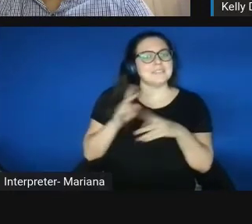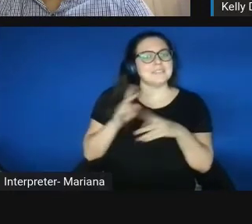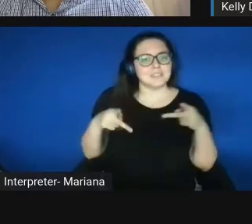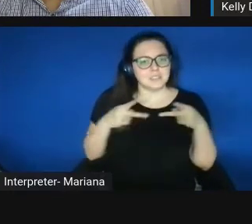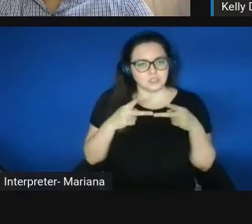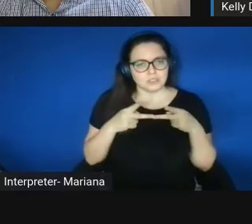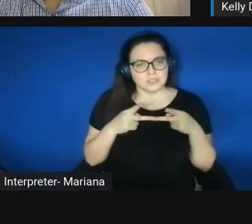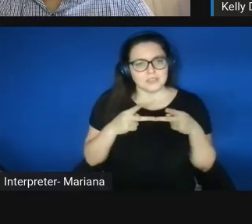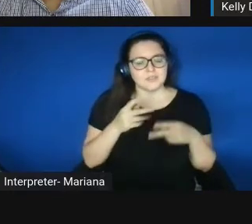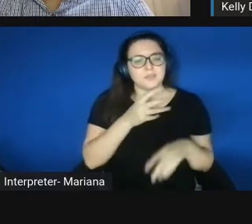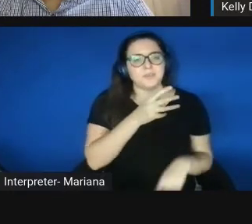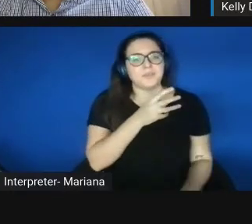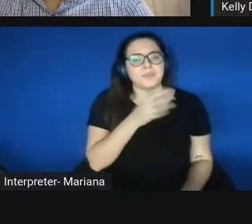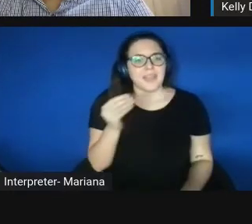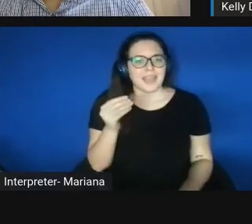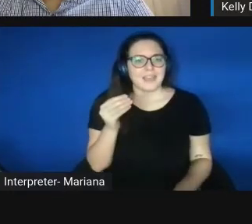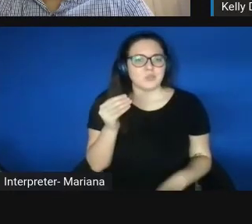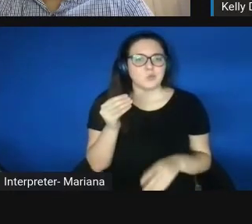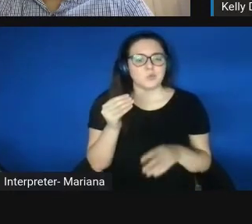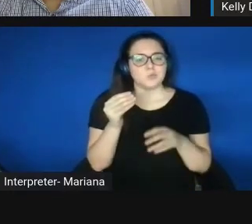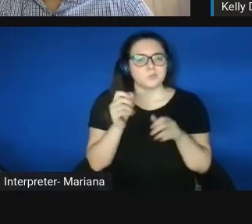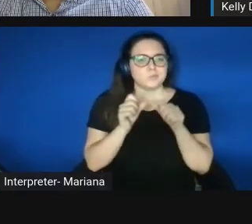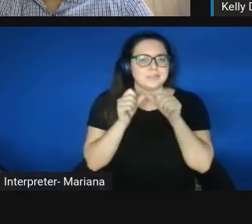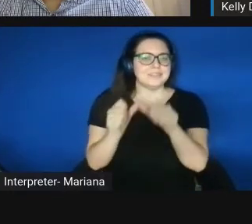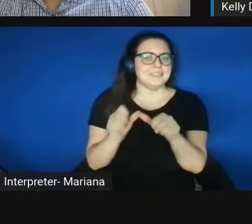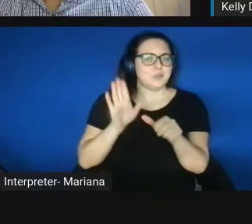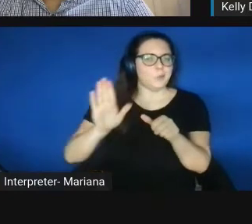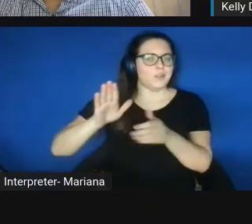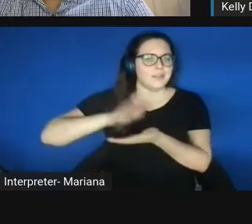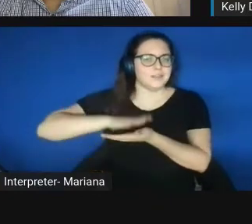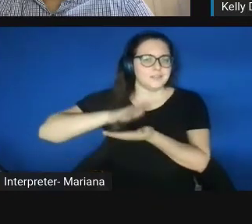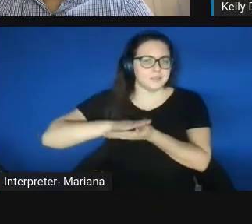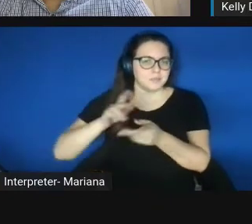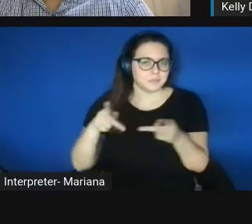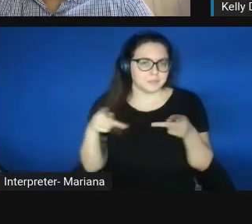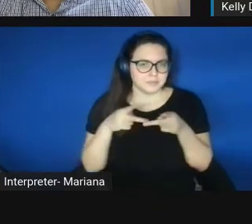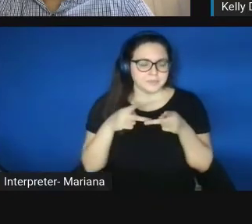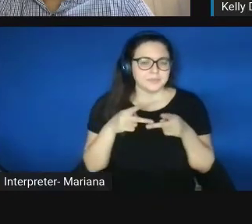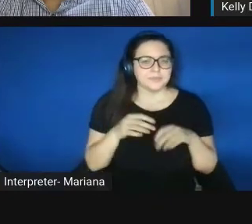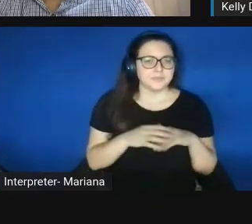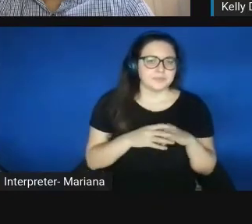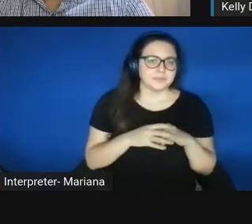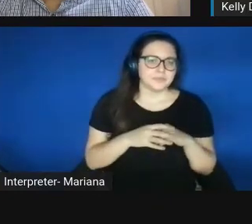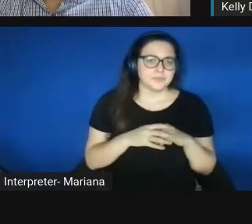as well as maintain their academic positions. And they have worked really well